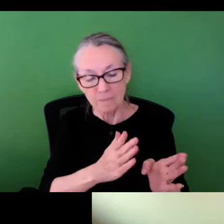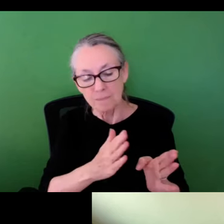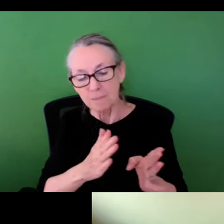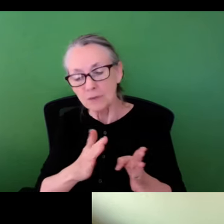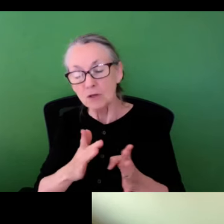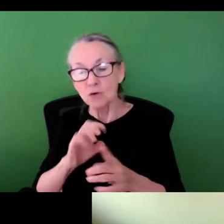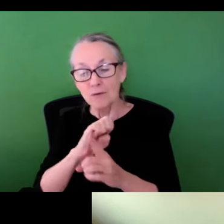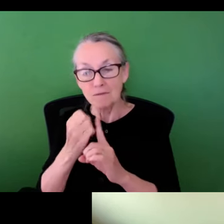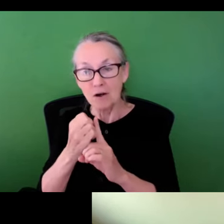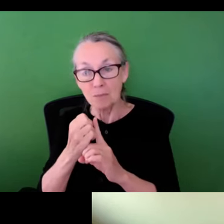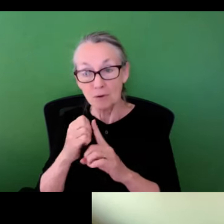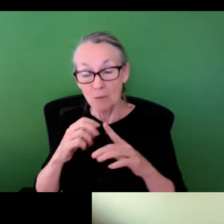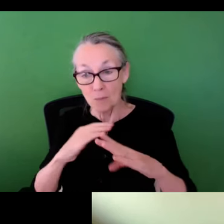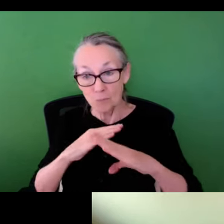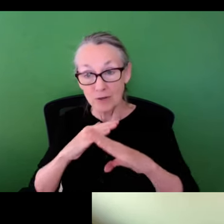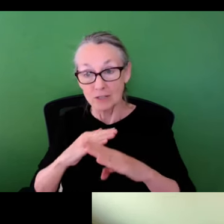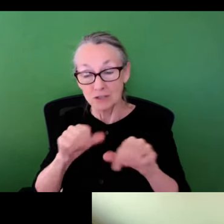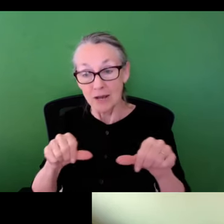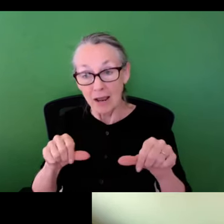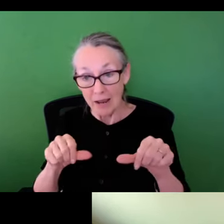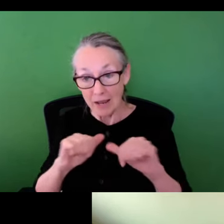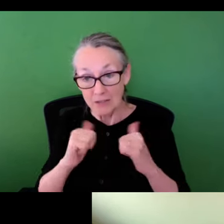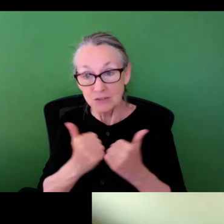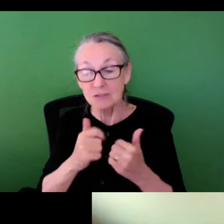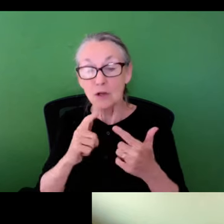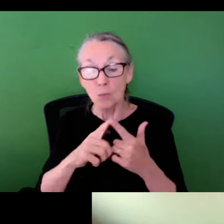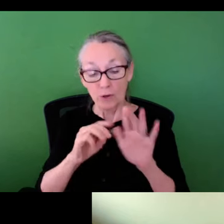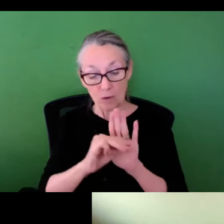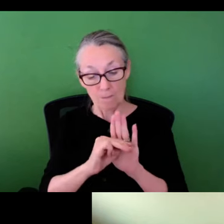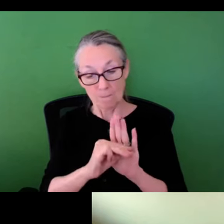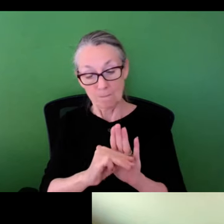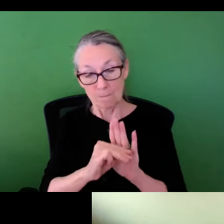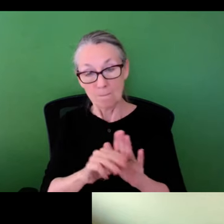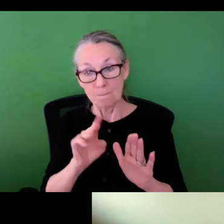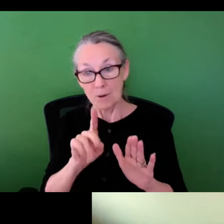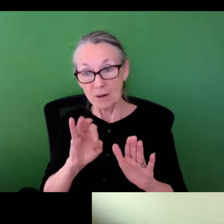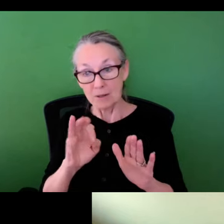from doing in-depth interviews with stakeholders from the local level all the way up to the Environmental Protection Agency. We are also doing